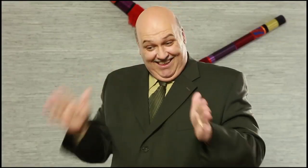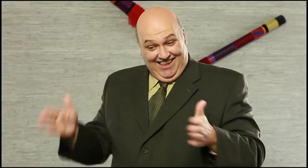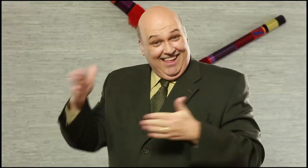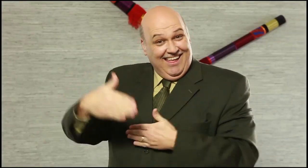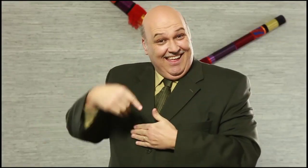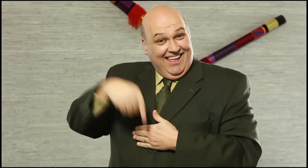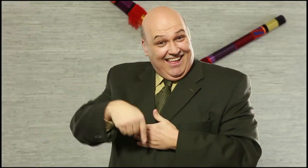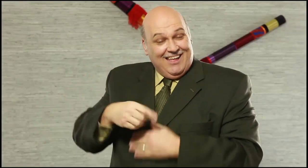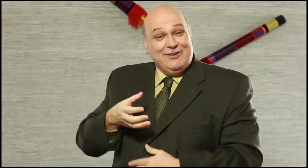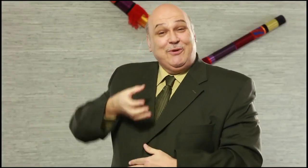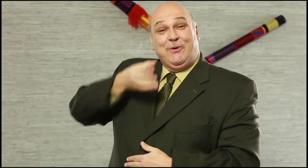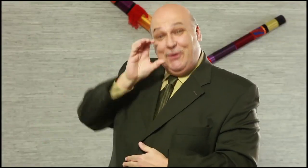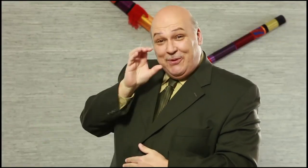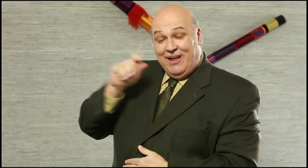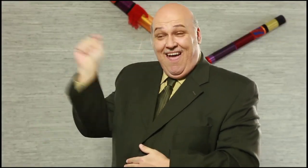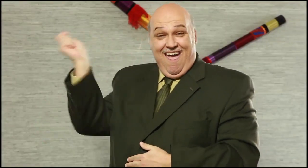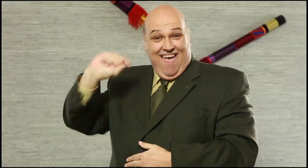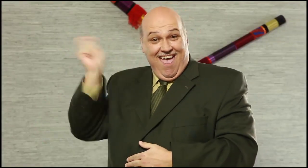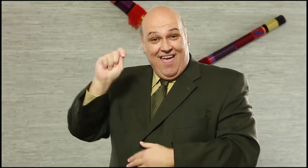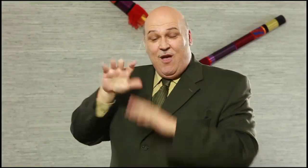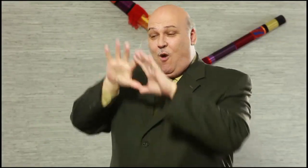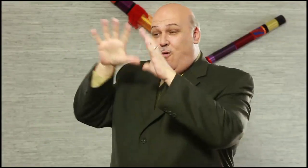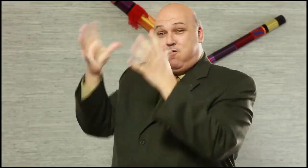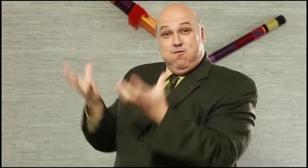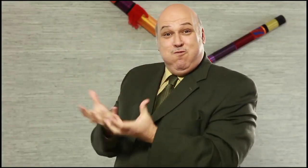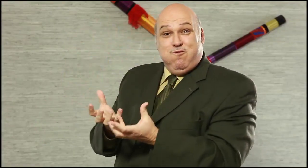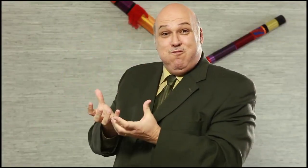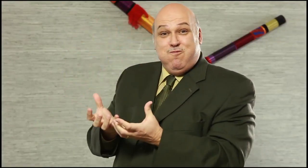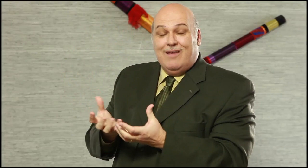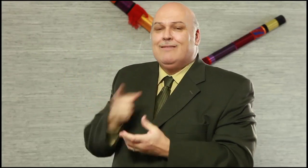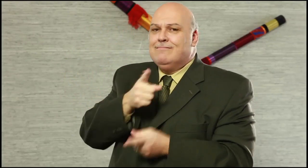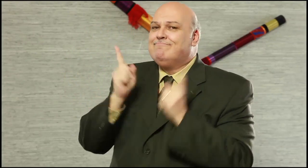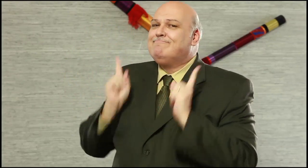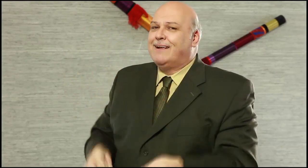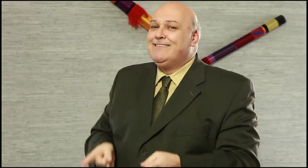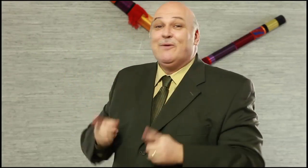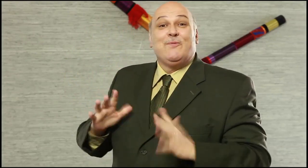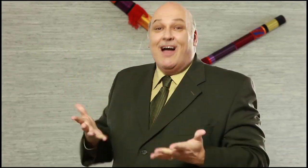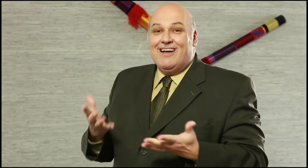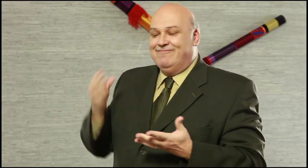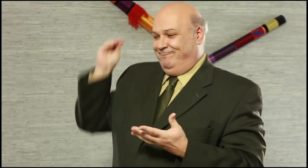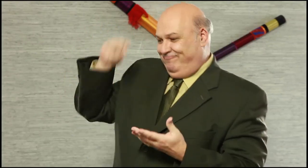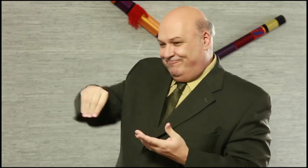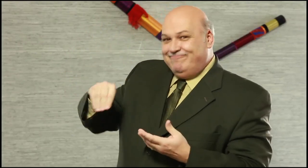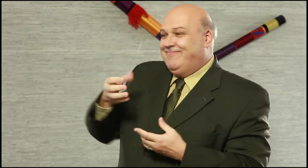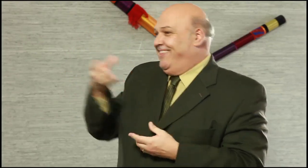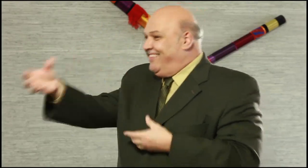Invite your friends to watch DeafWaves on your